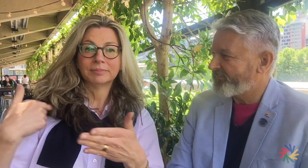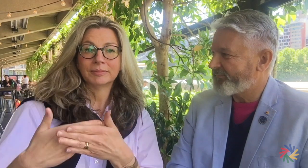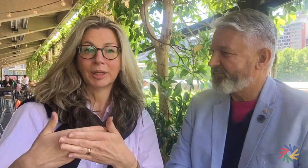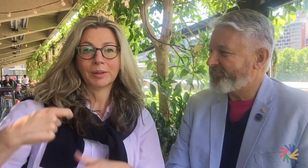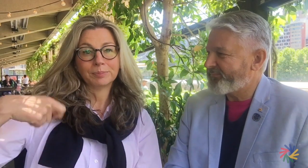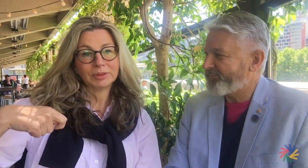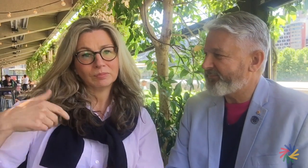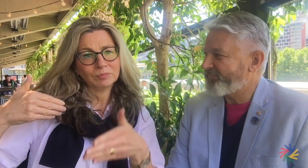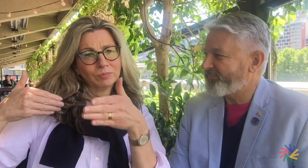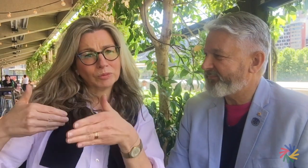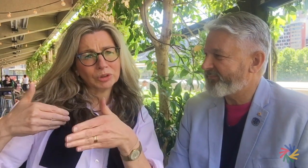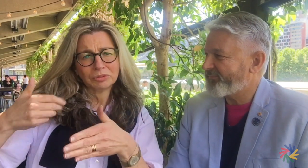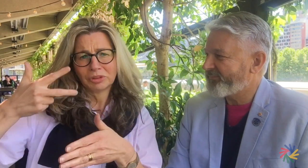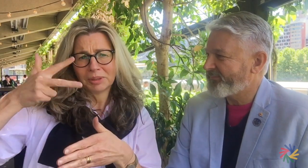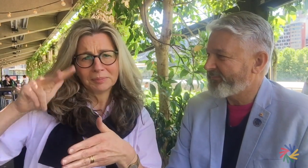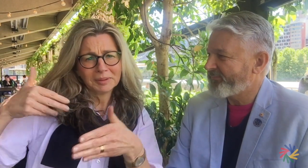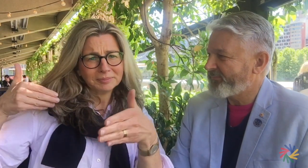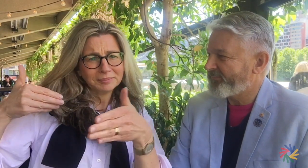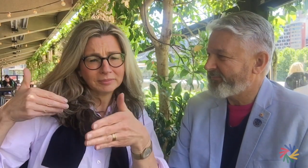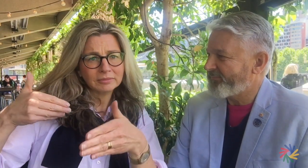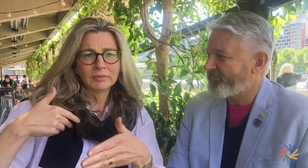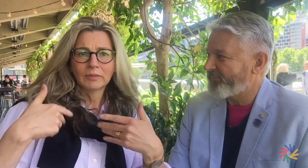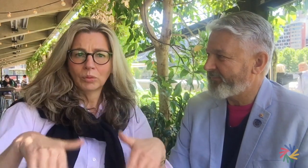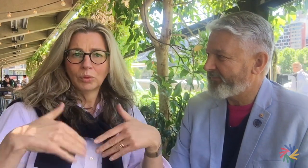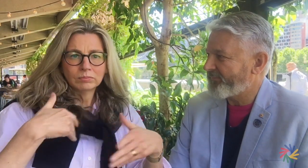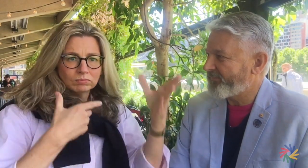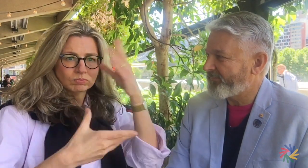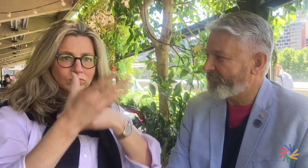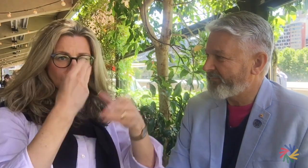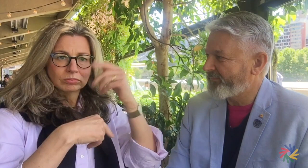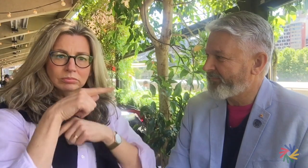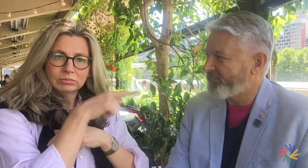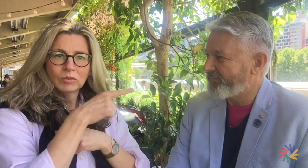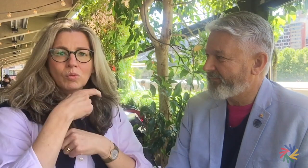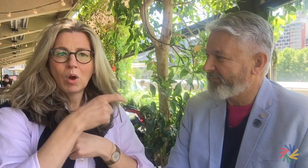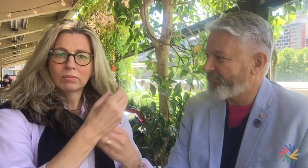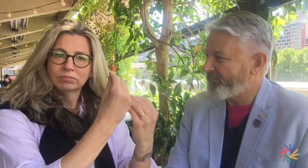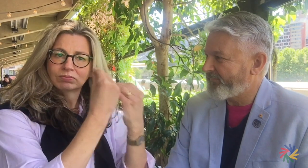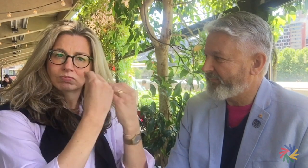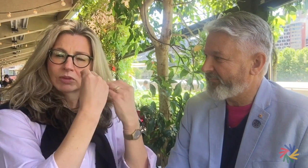and to obtain insights about the key elements